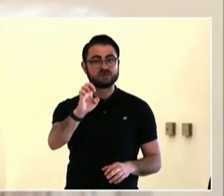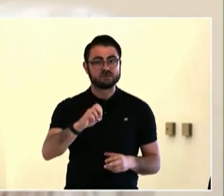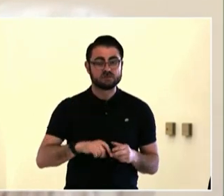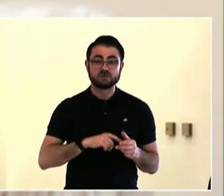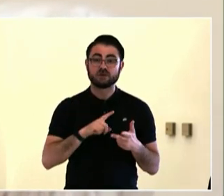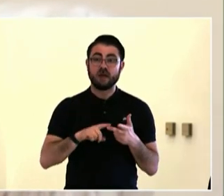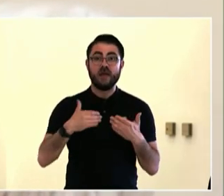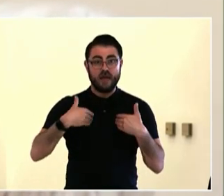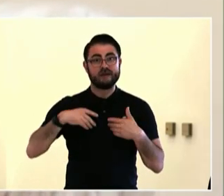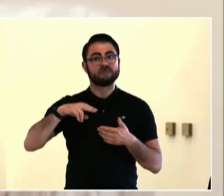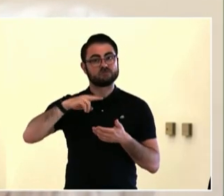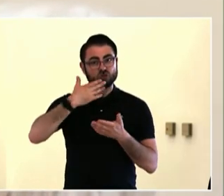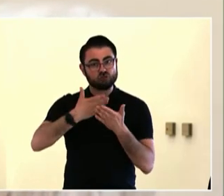is, let's try to move into the